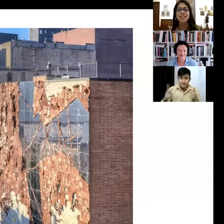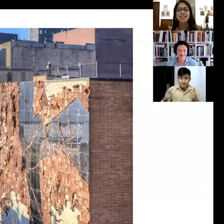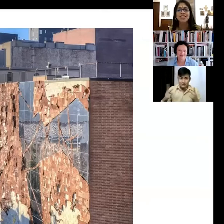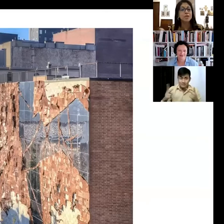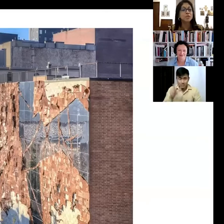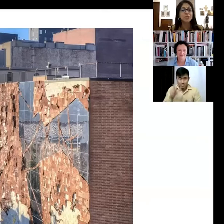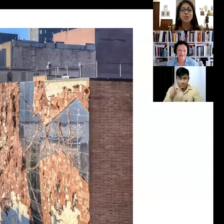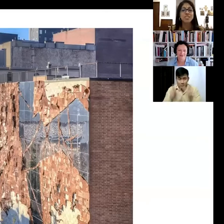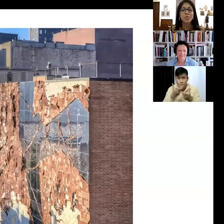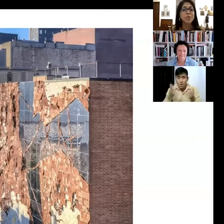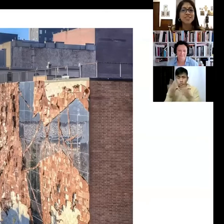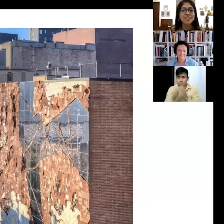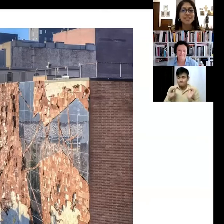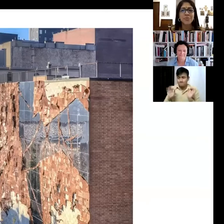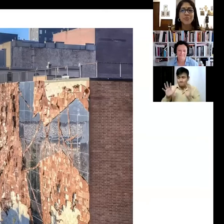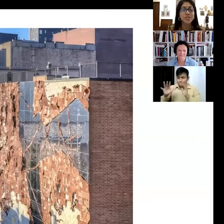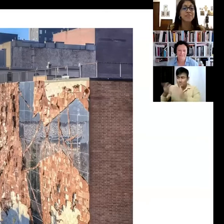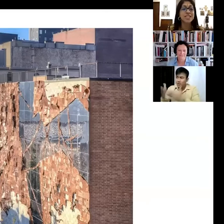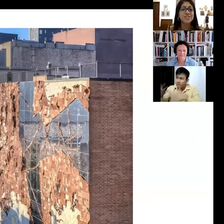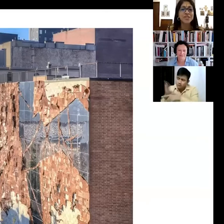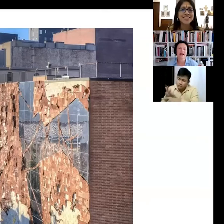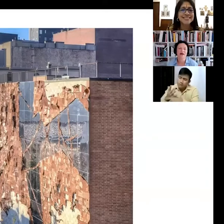names, and maybe you could show us some more works that you feel have made a difference? Yeah,